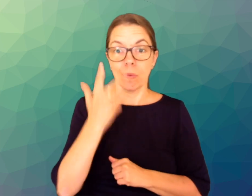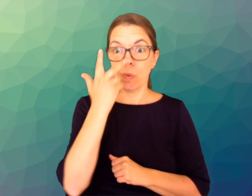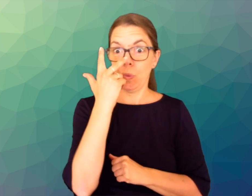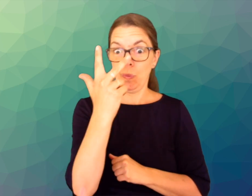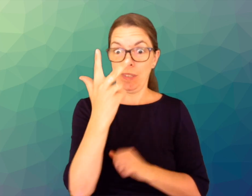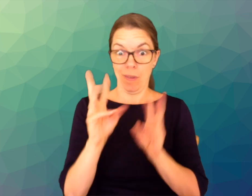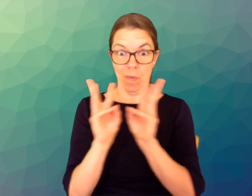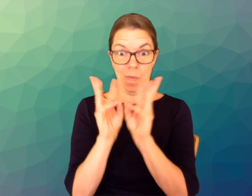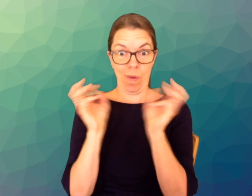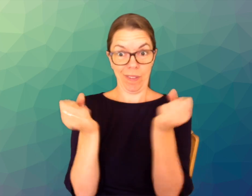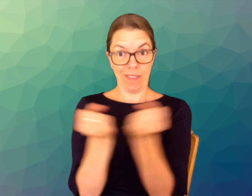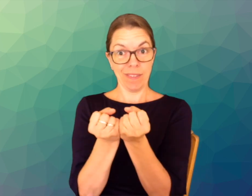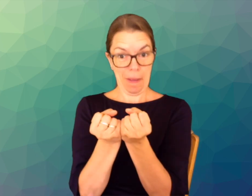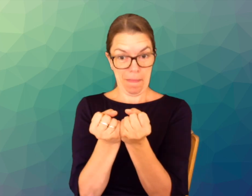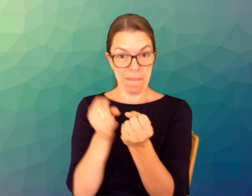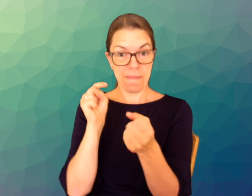There will be three workshops.